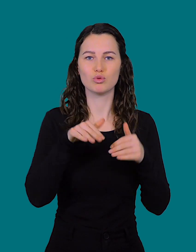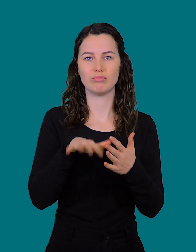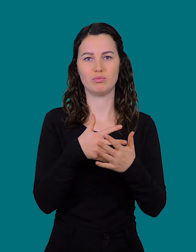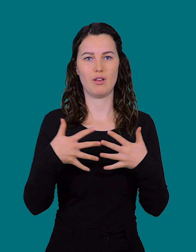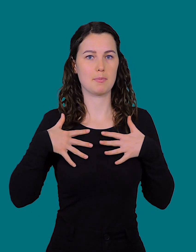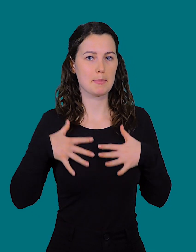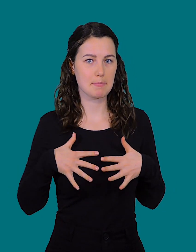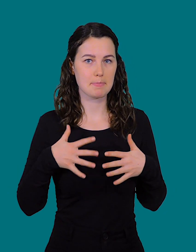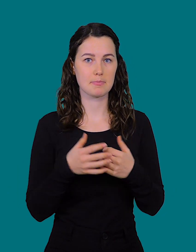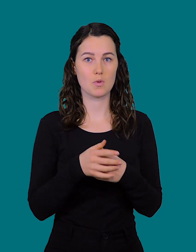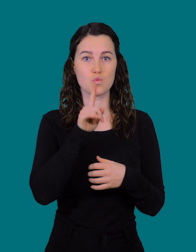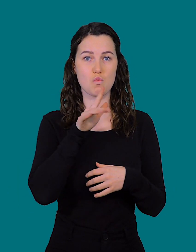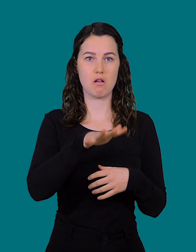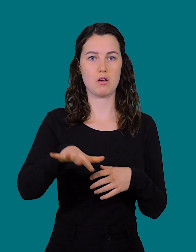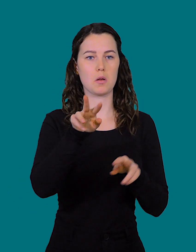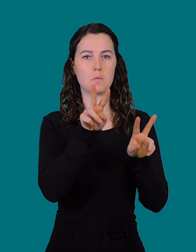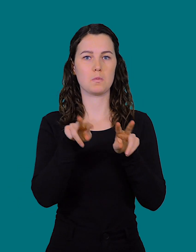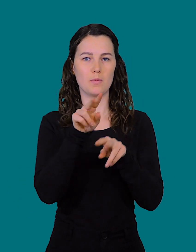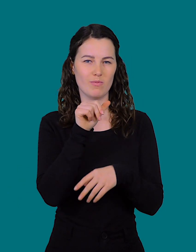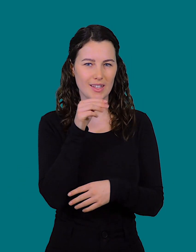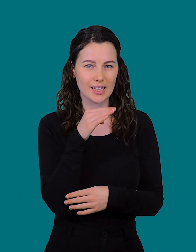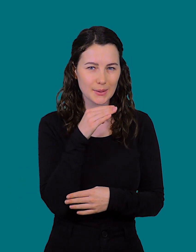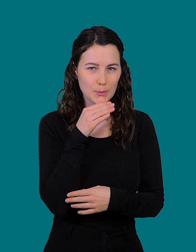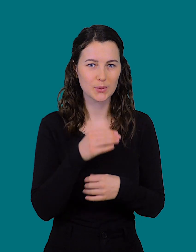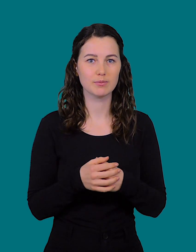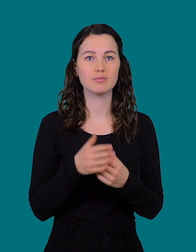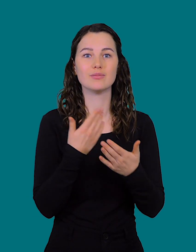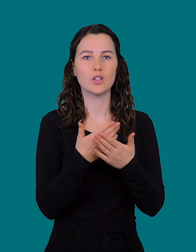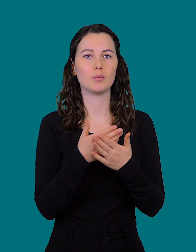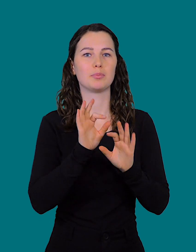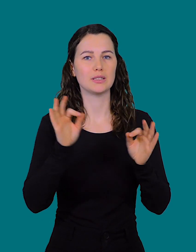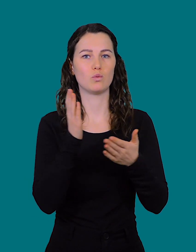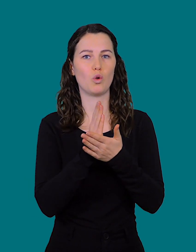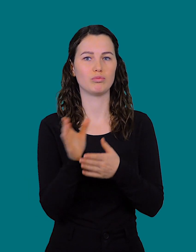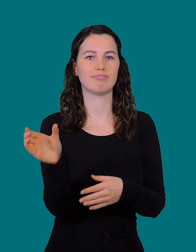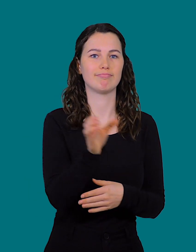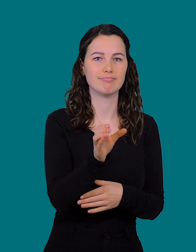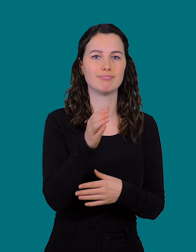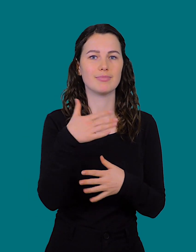must master sign language, because it is not enough to just follow the surroundings. It is better to look at the interpreter